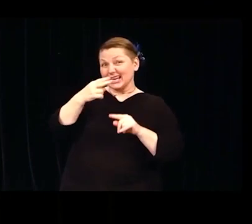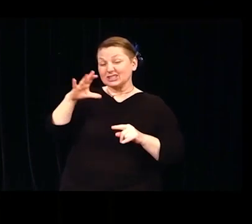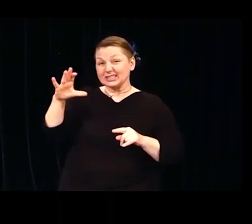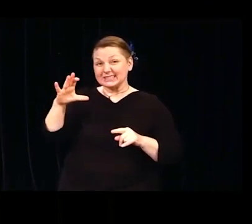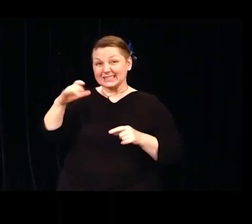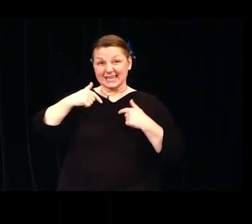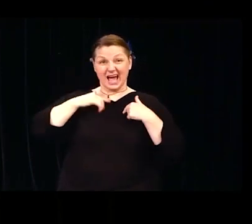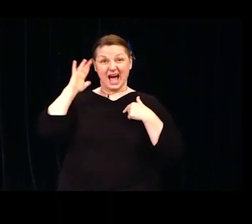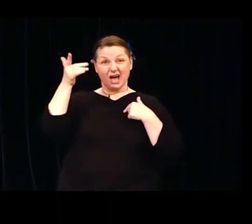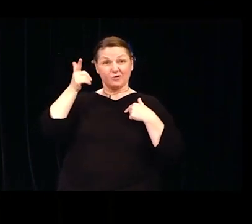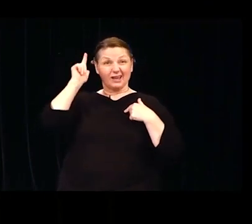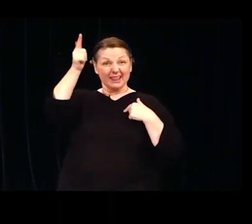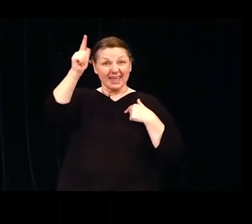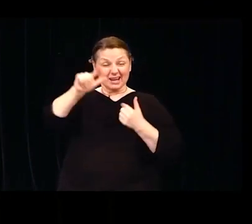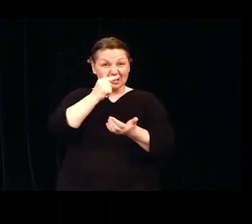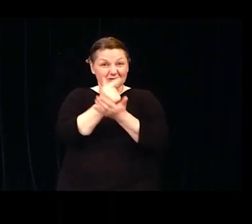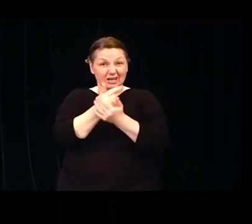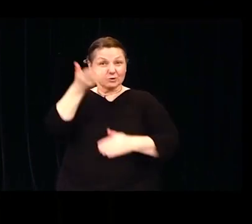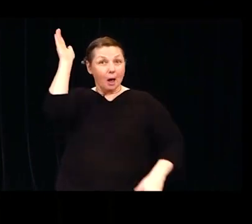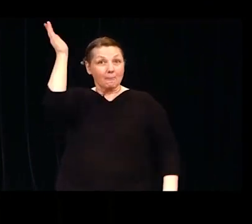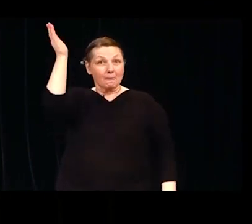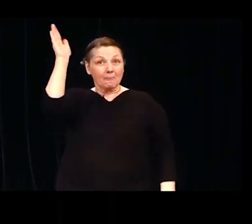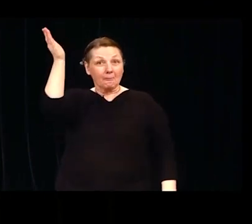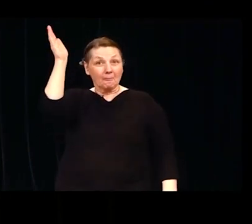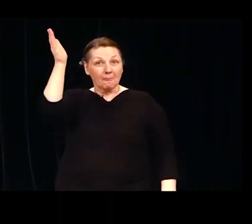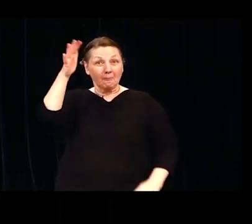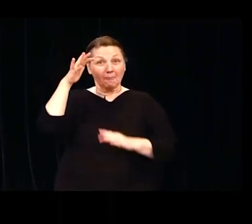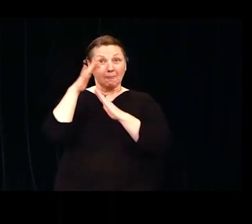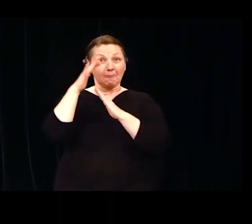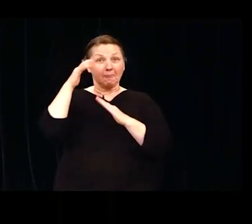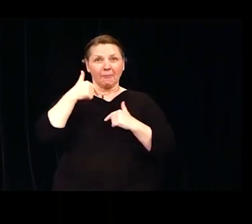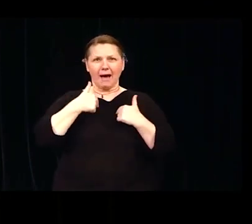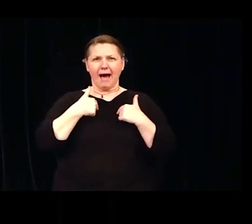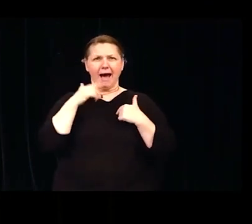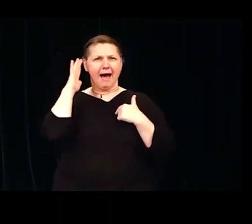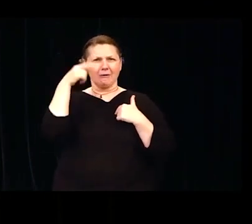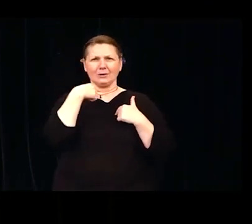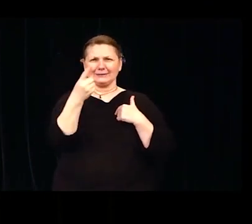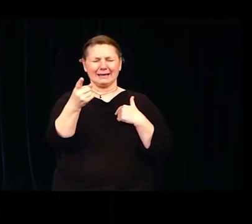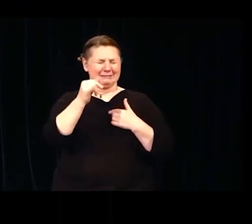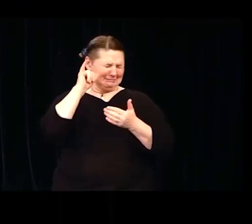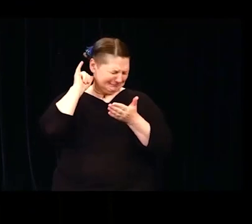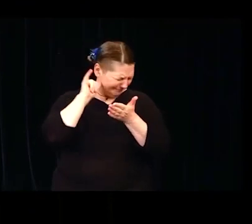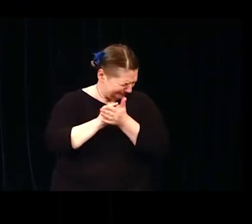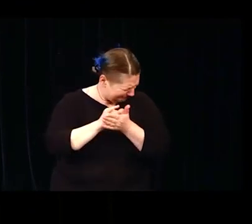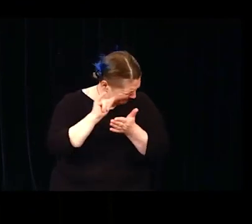giving this speech, I would have thought that would be the most unimaginable thing possible.